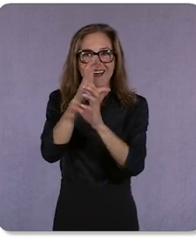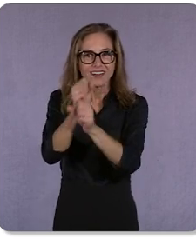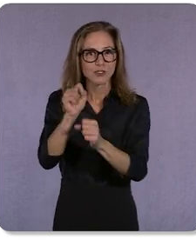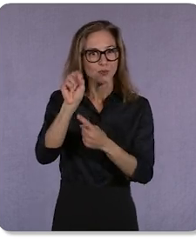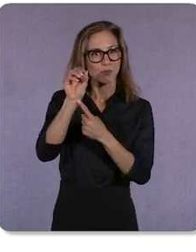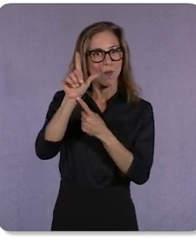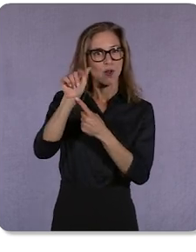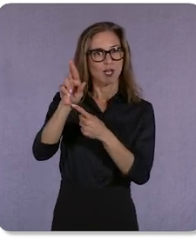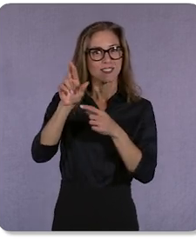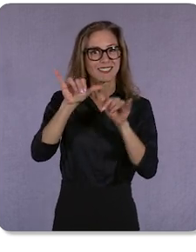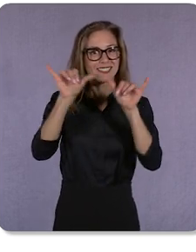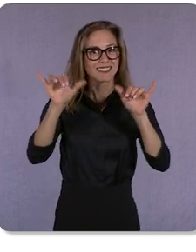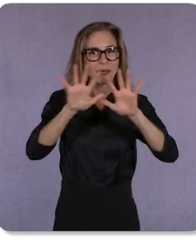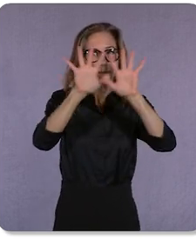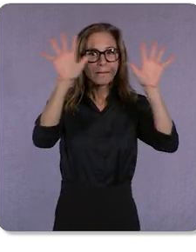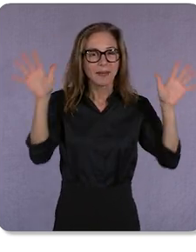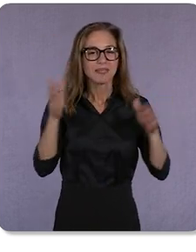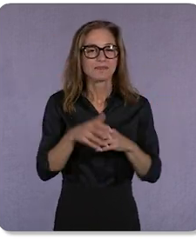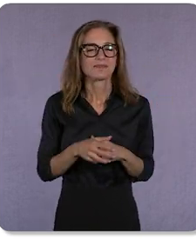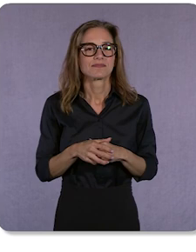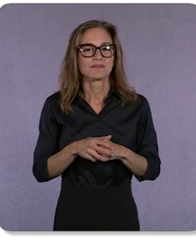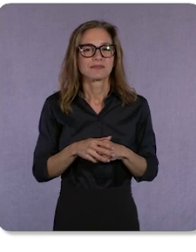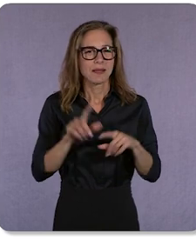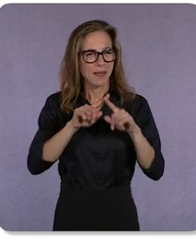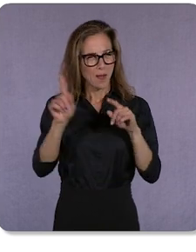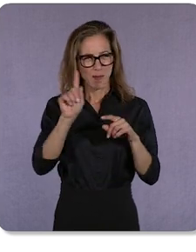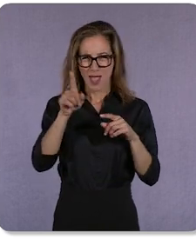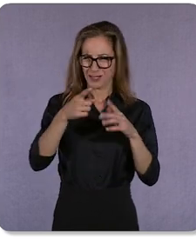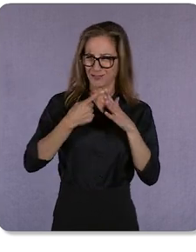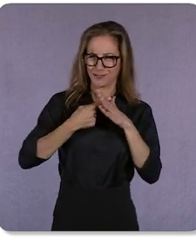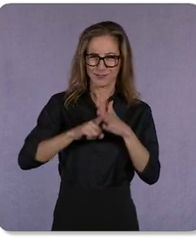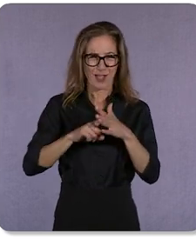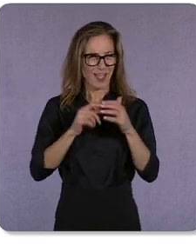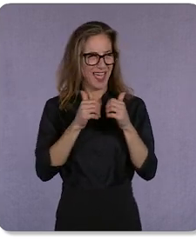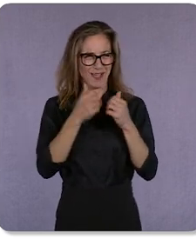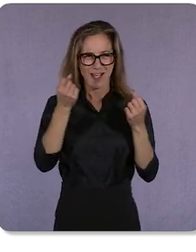But where do you even start in exploring a topic as big as the solar system?